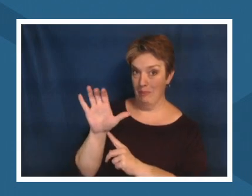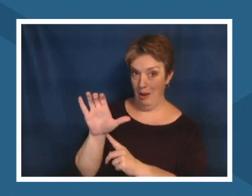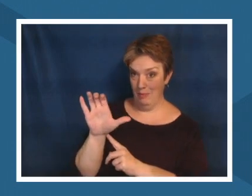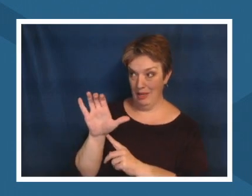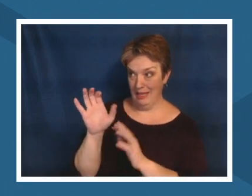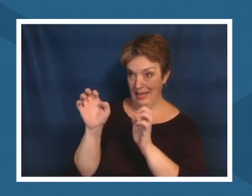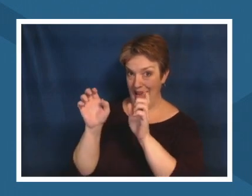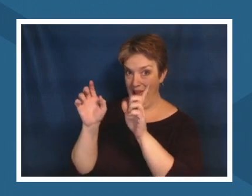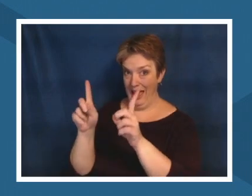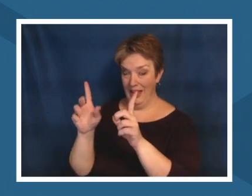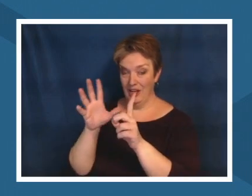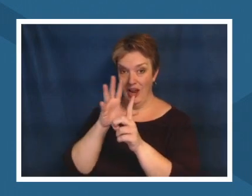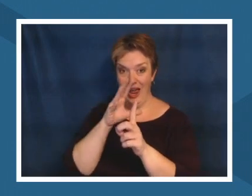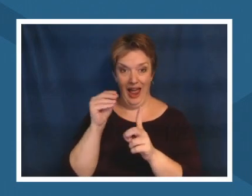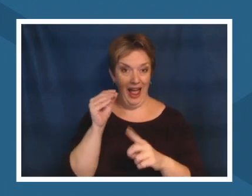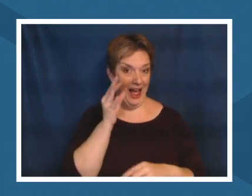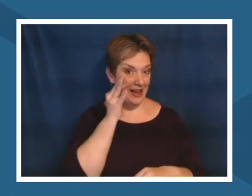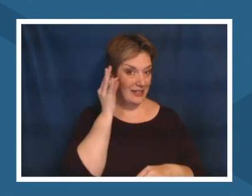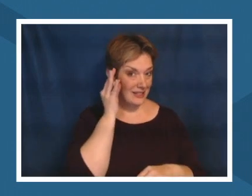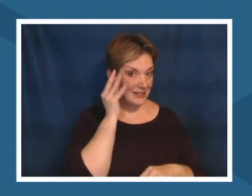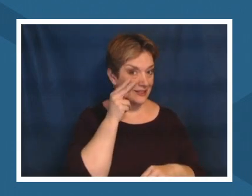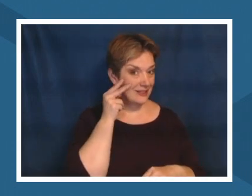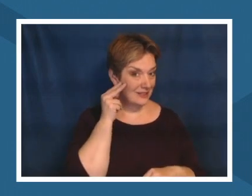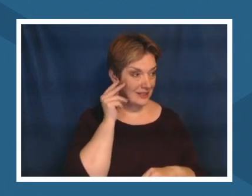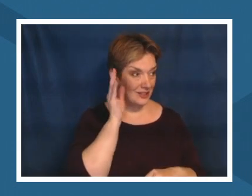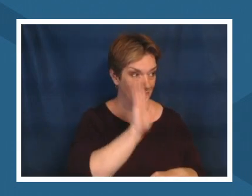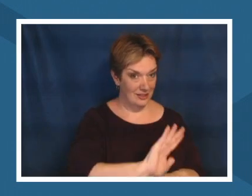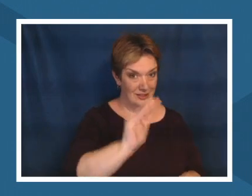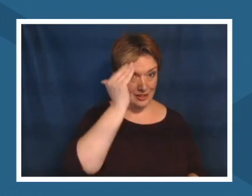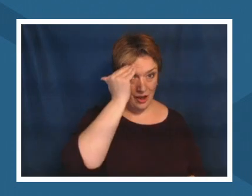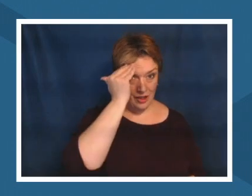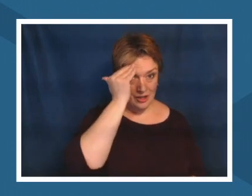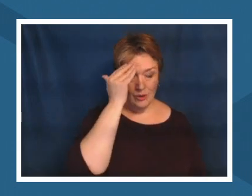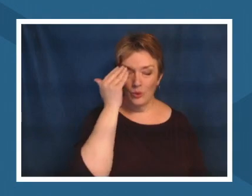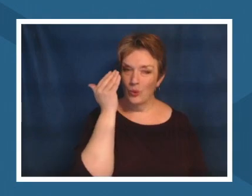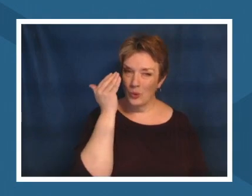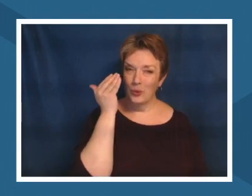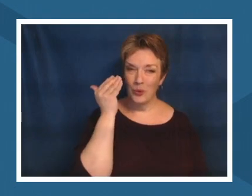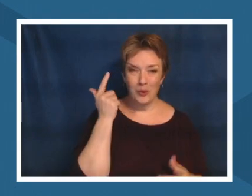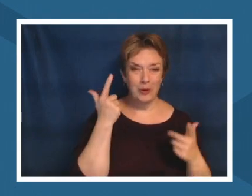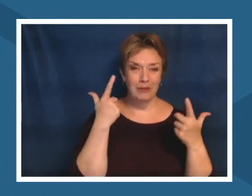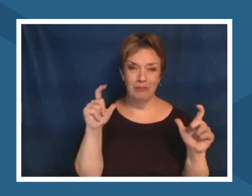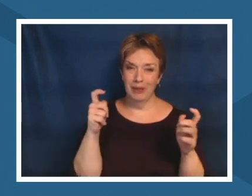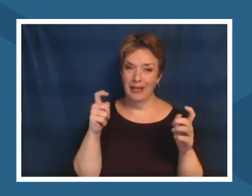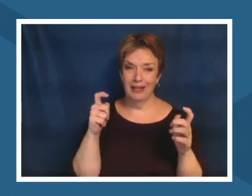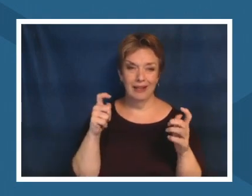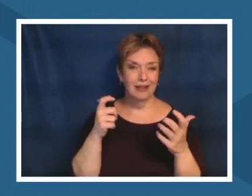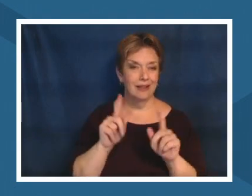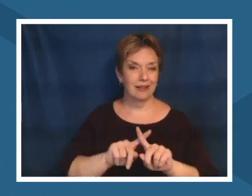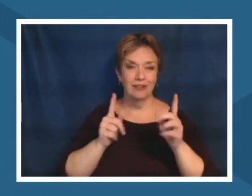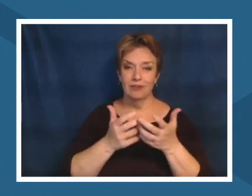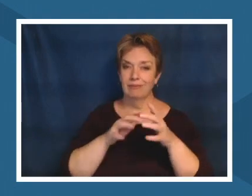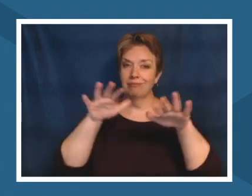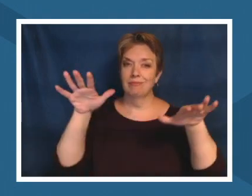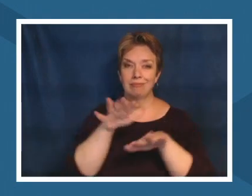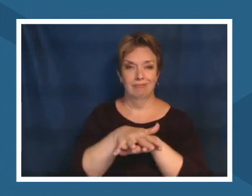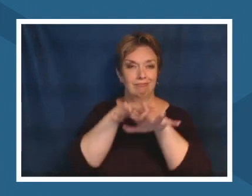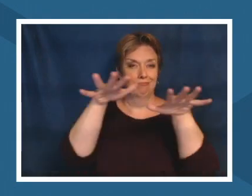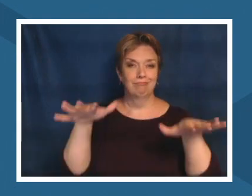quickly um i would say some of the biggest things to to look out for to be